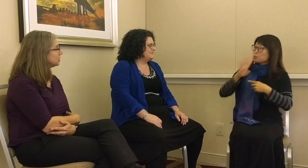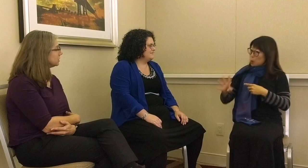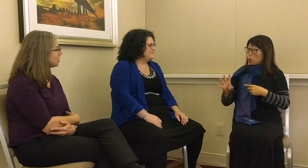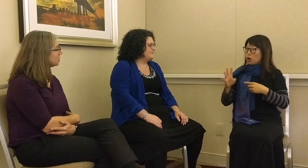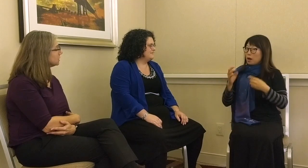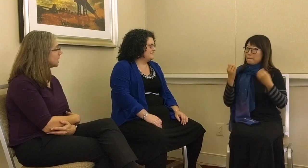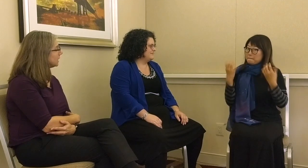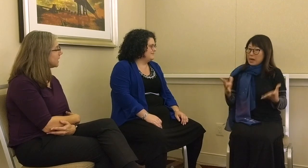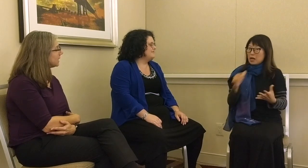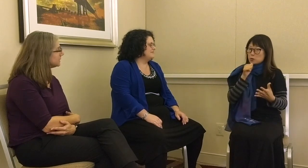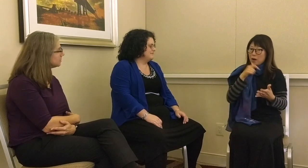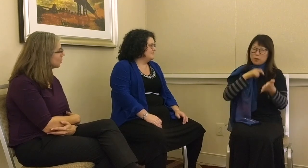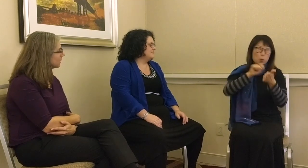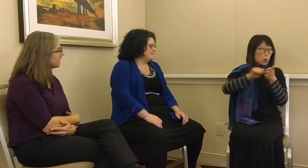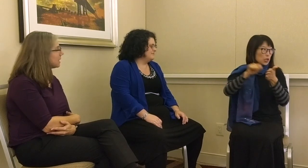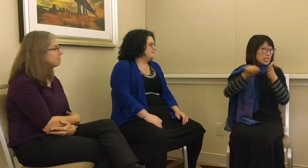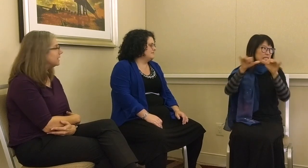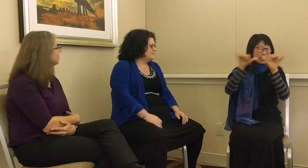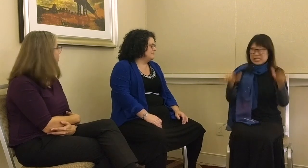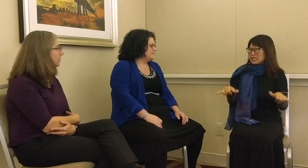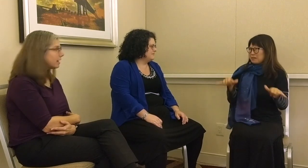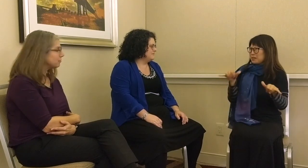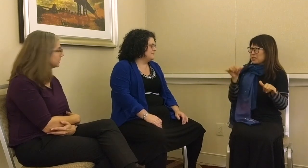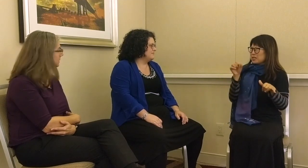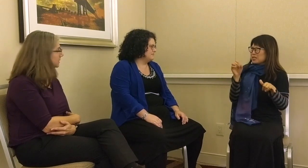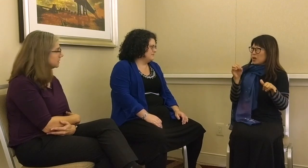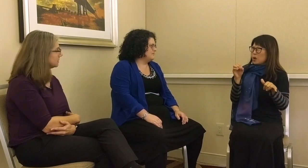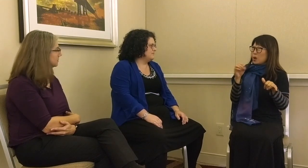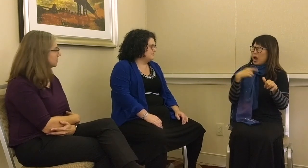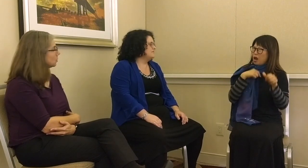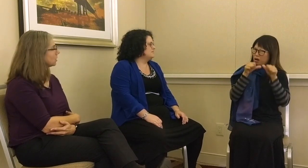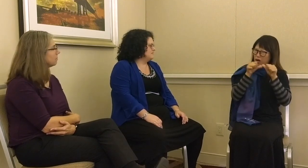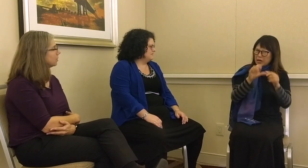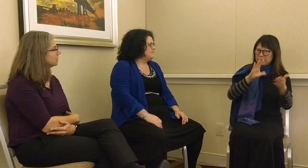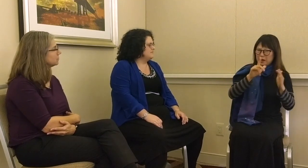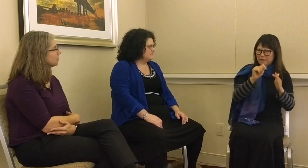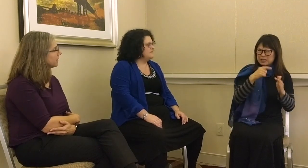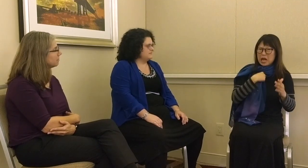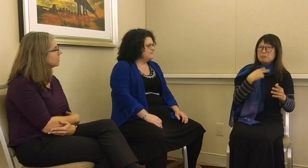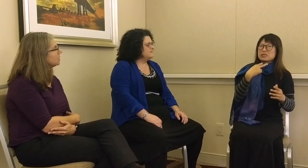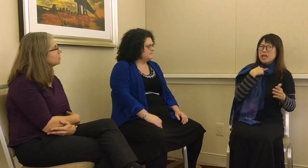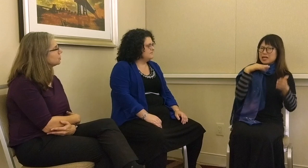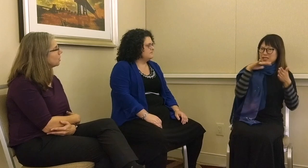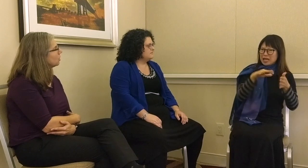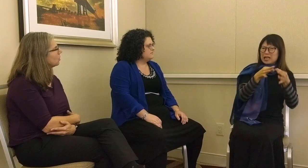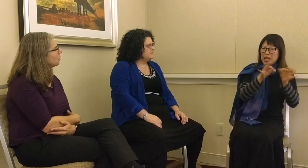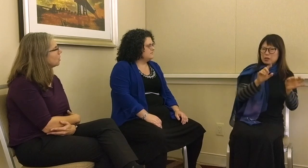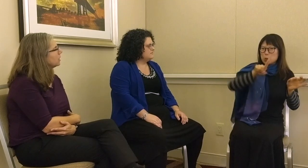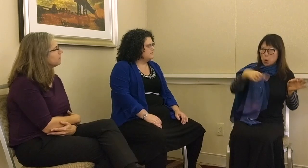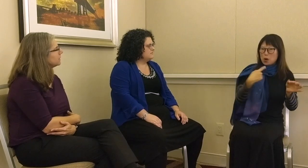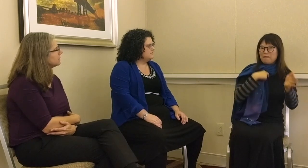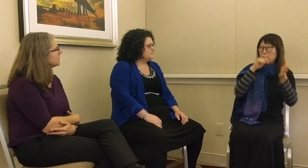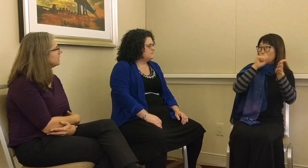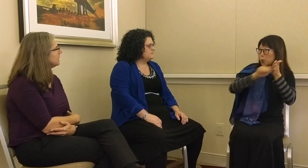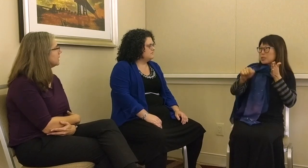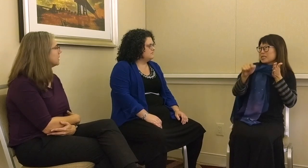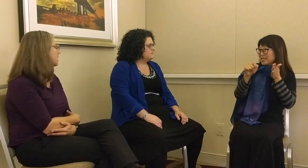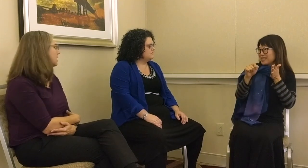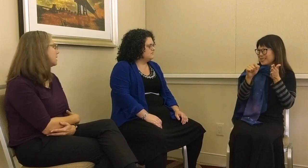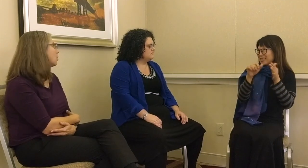are signed and spoken. Many don’t have written systems or components for them.” If I study